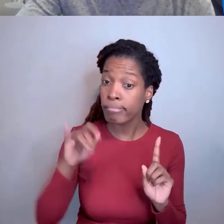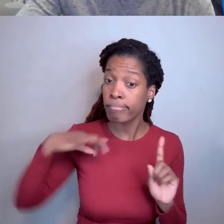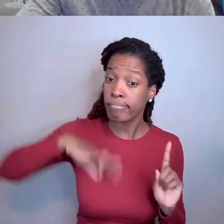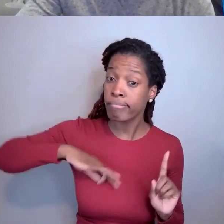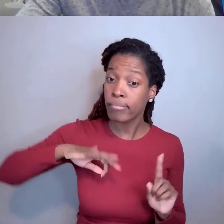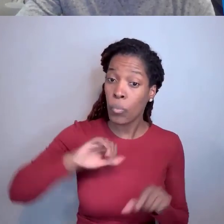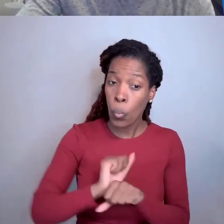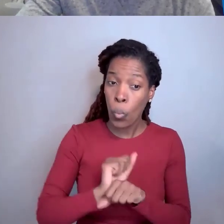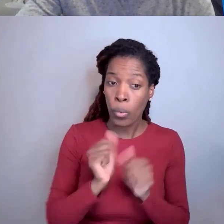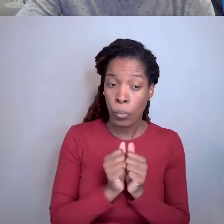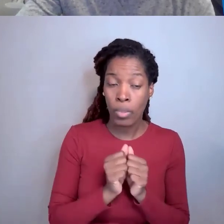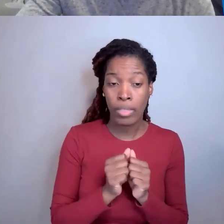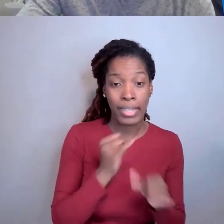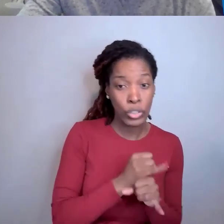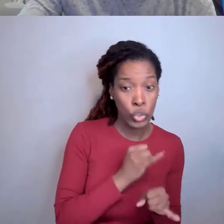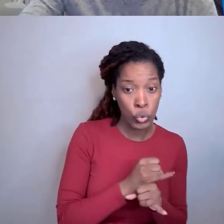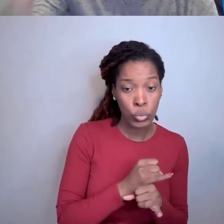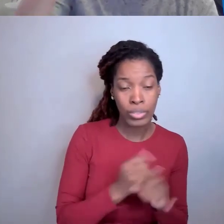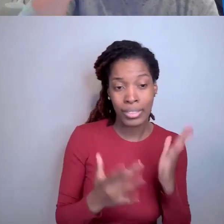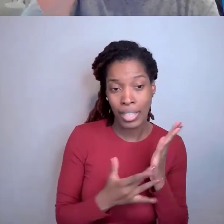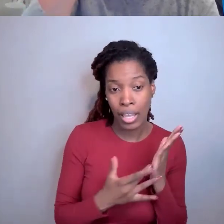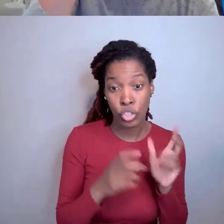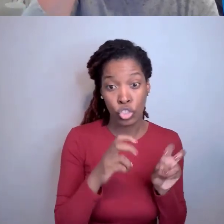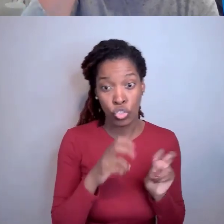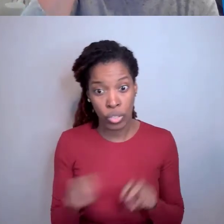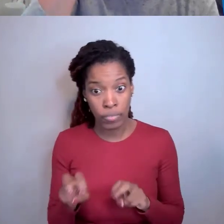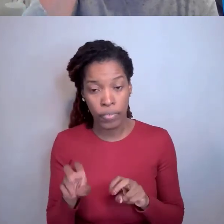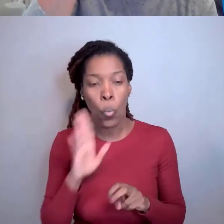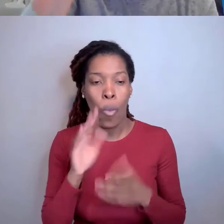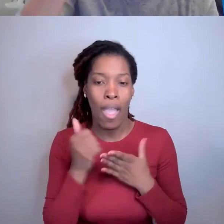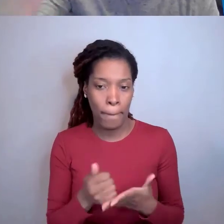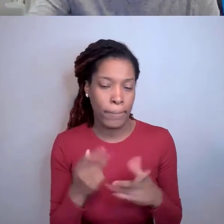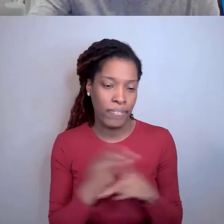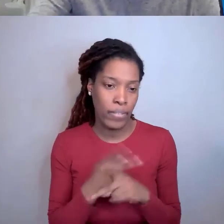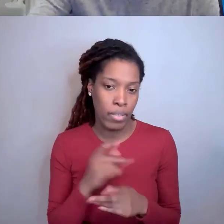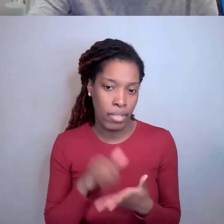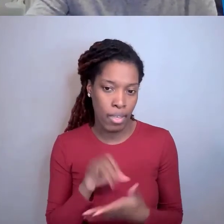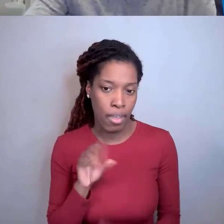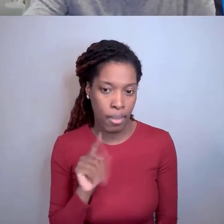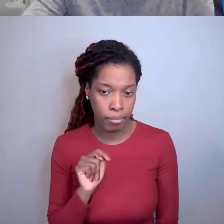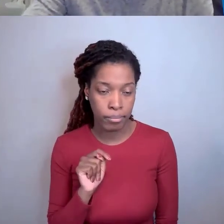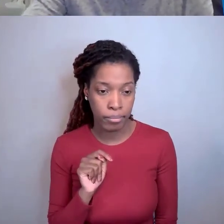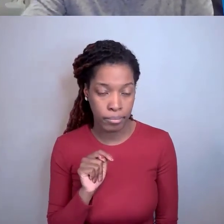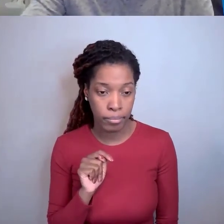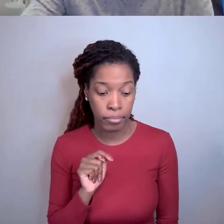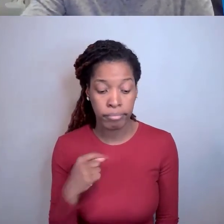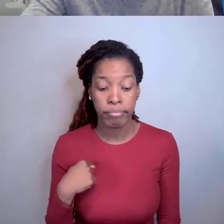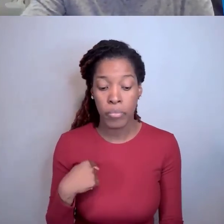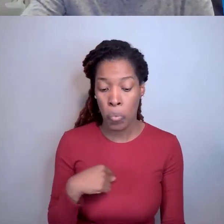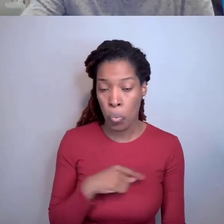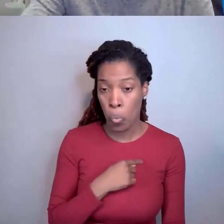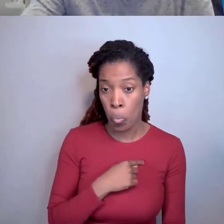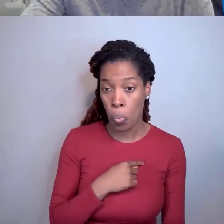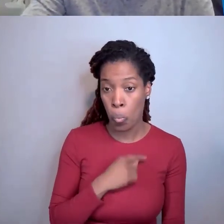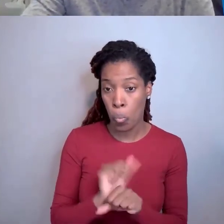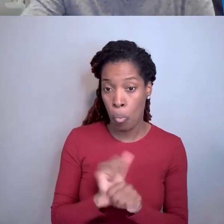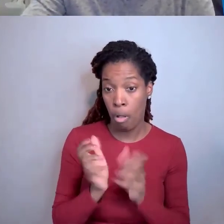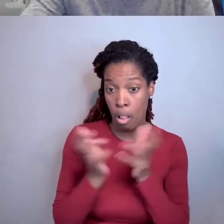transfer officials will help you figure that out. And we worked a lot with our grantees because oftentimes,